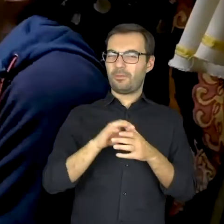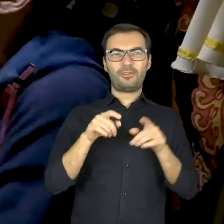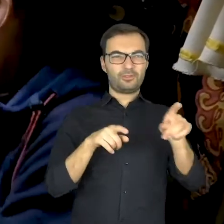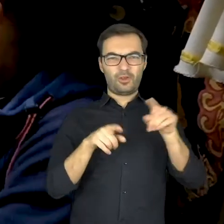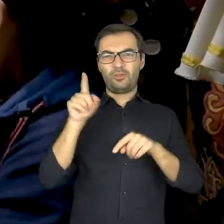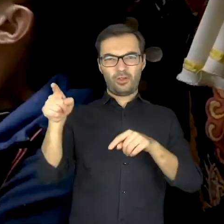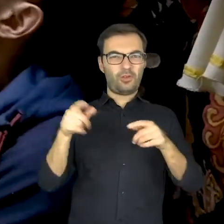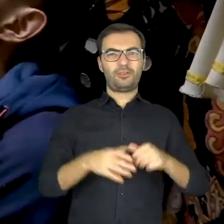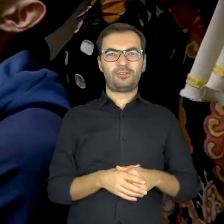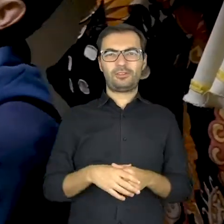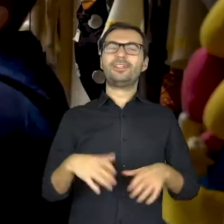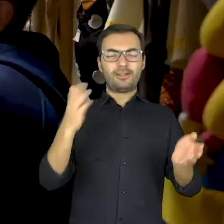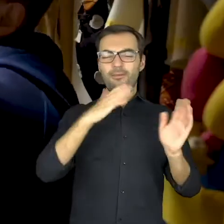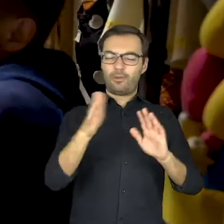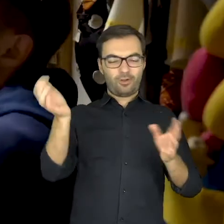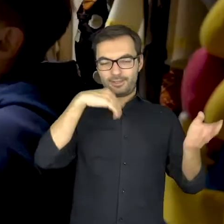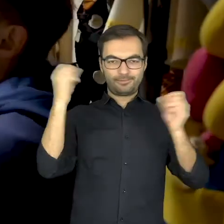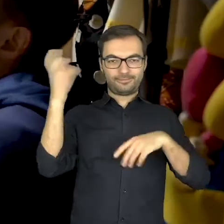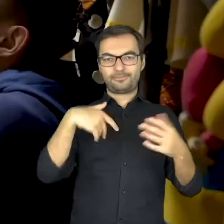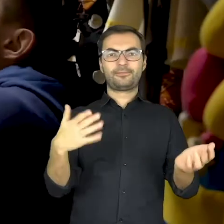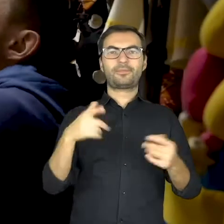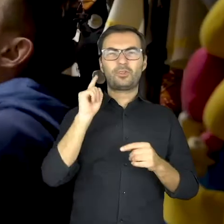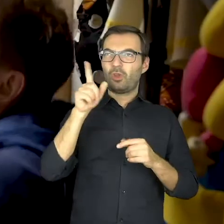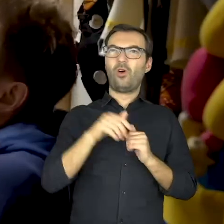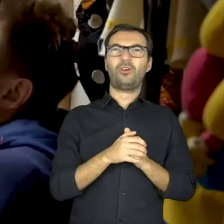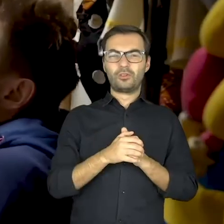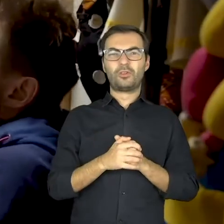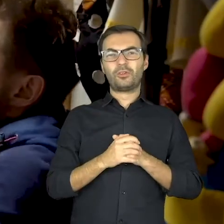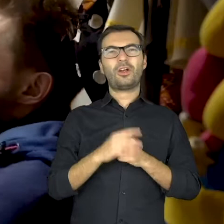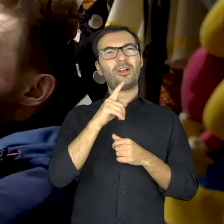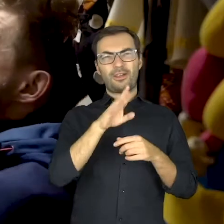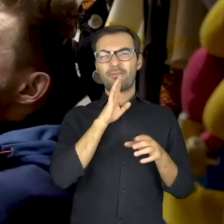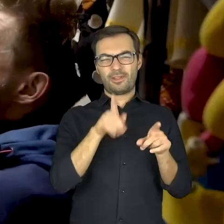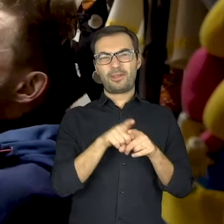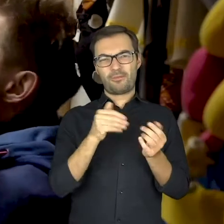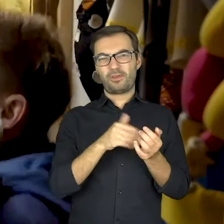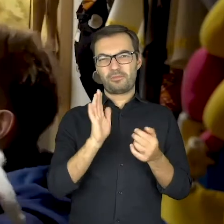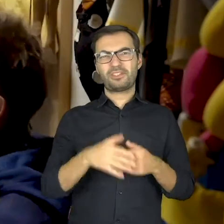And this, and that. Put them one by one. And these two, too. They’ll be useful.